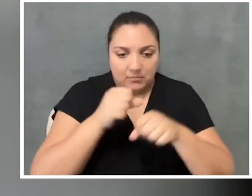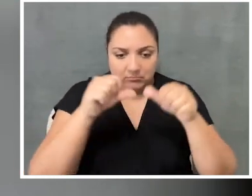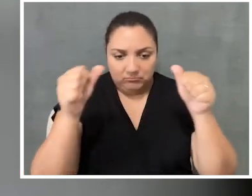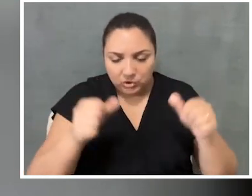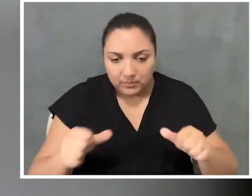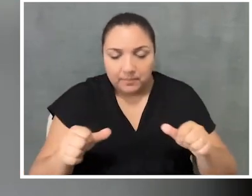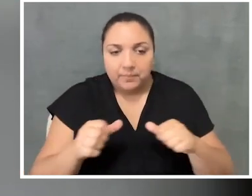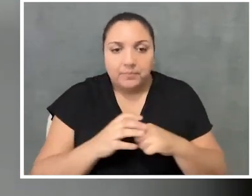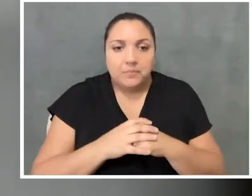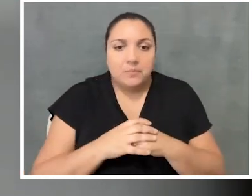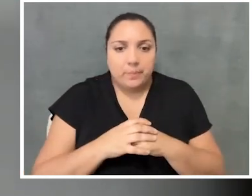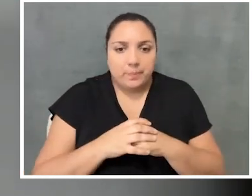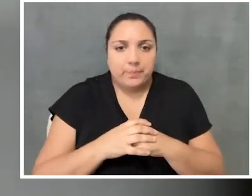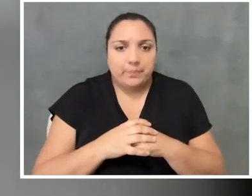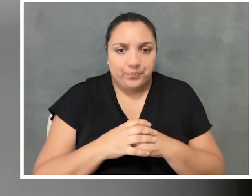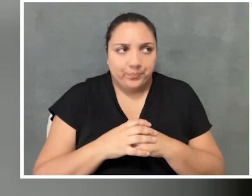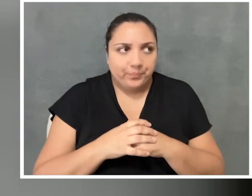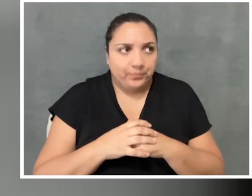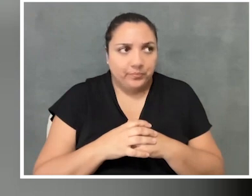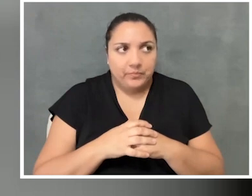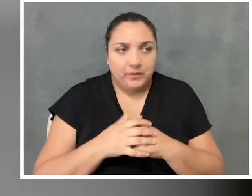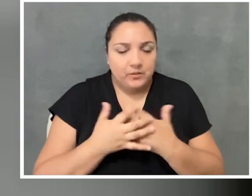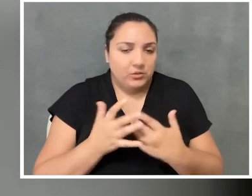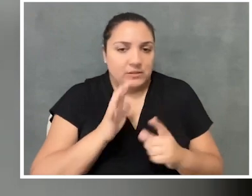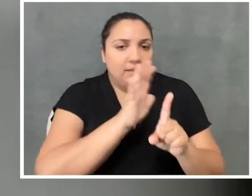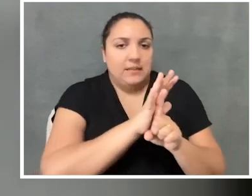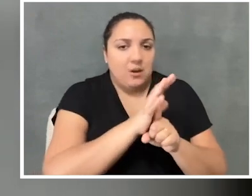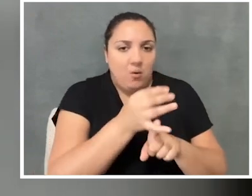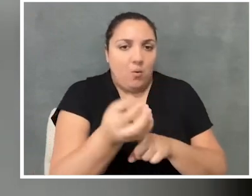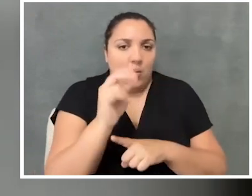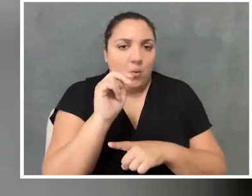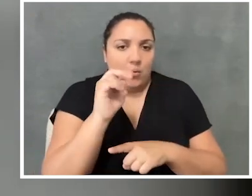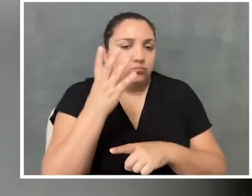and just sort of by nature, of their own lived experience, they aren't necessarily thinking